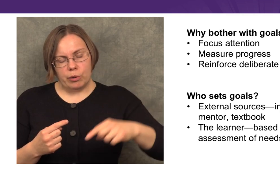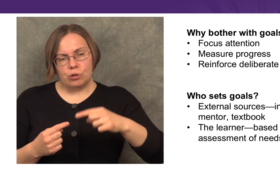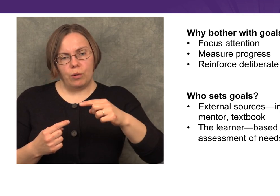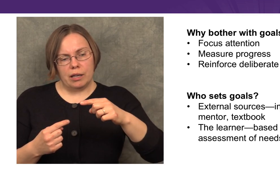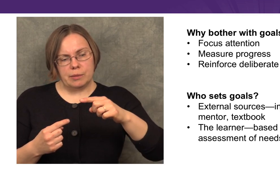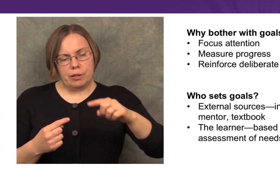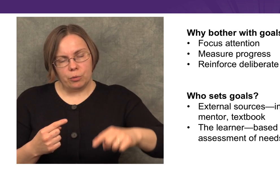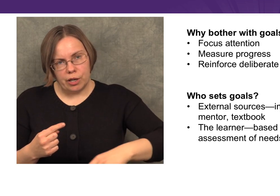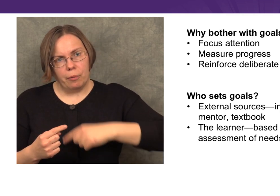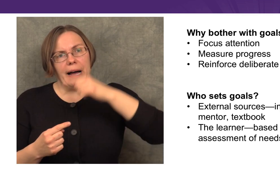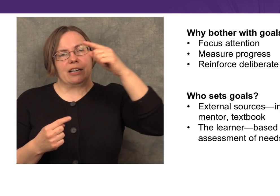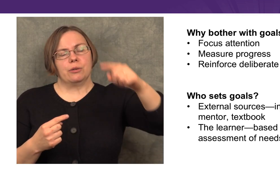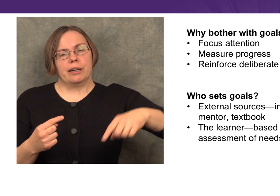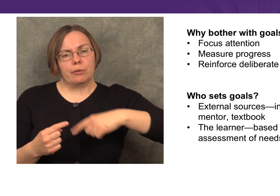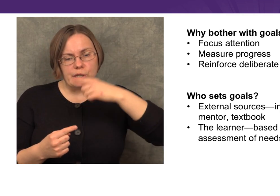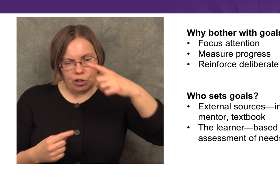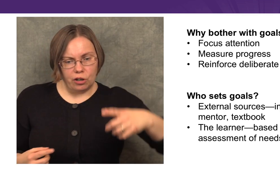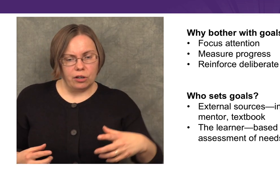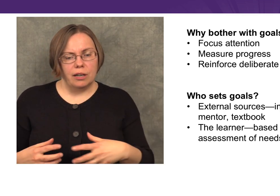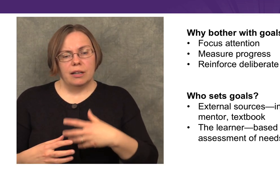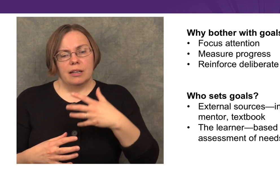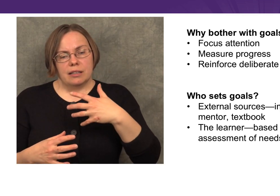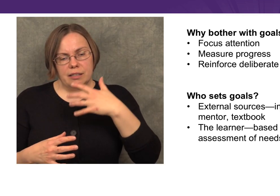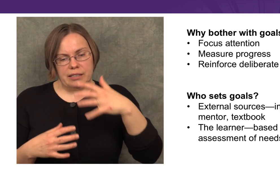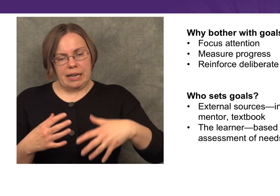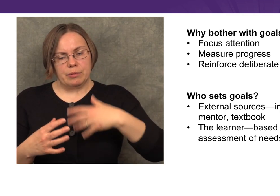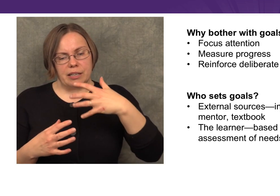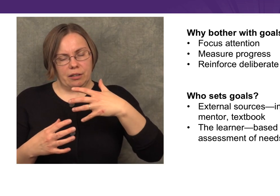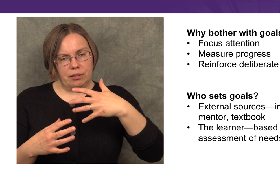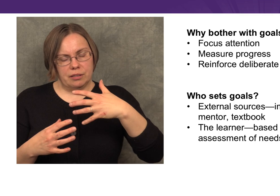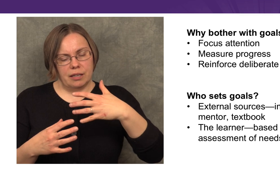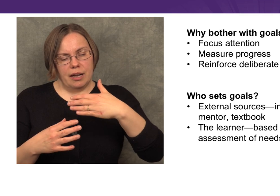It’s not something we do once, but we go back to it and return to the same skills